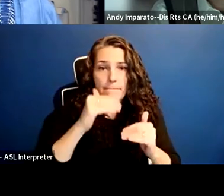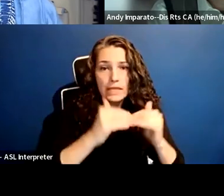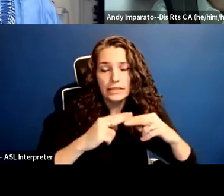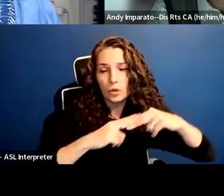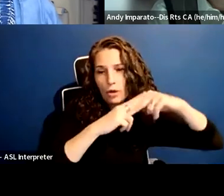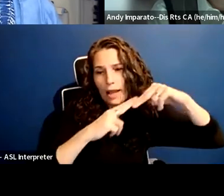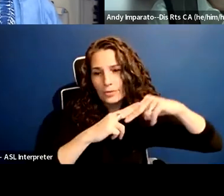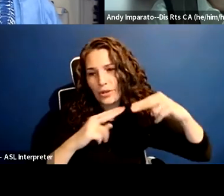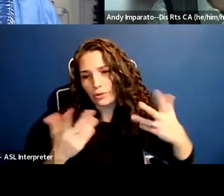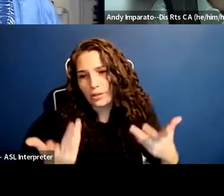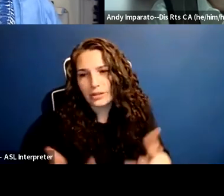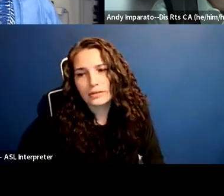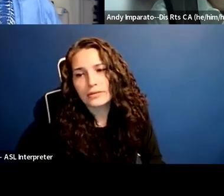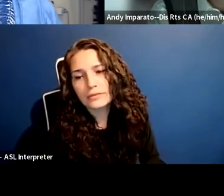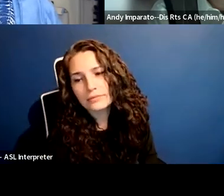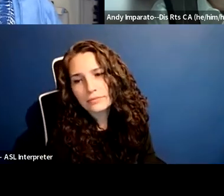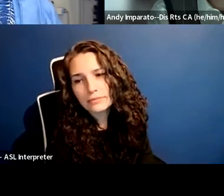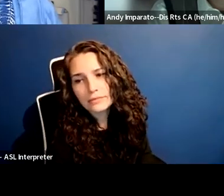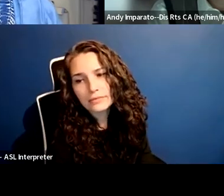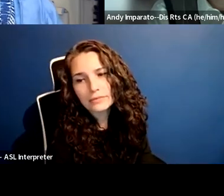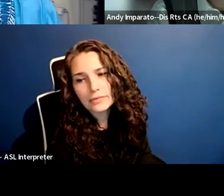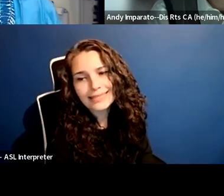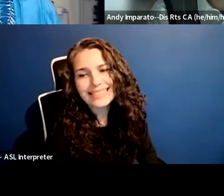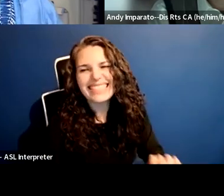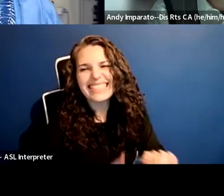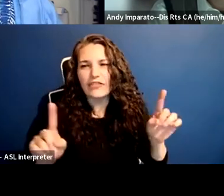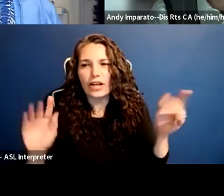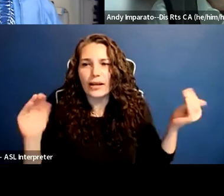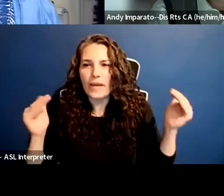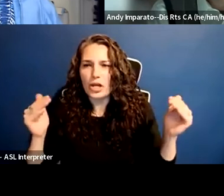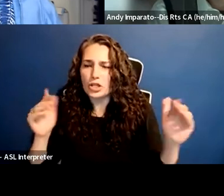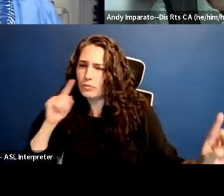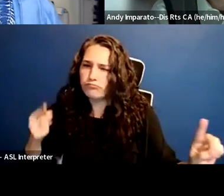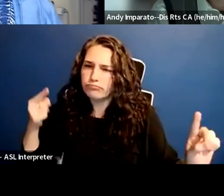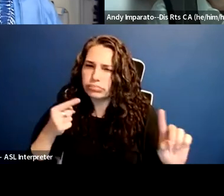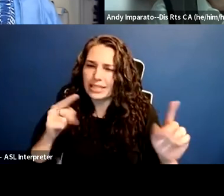Intentional discrimination is what LCCD